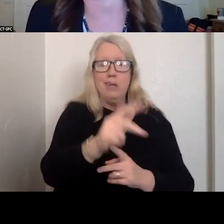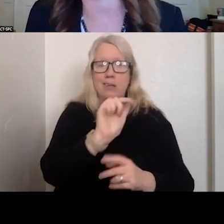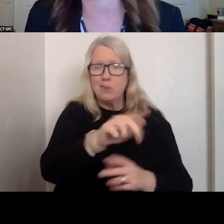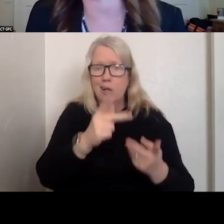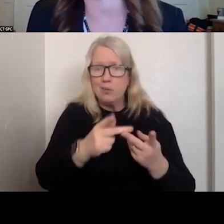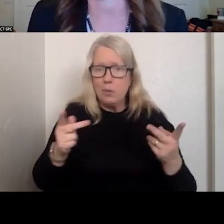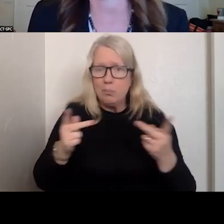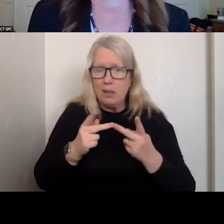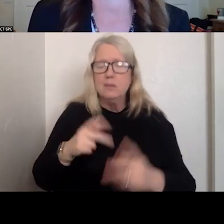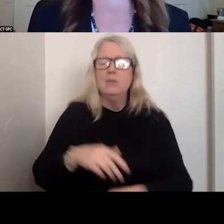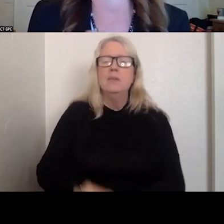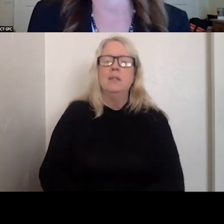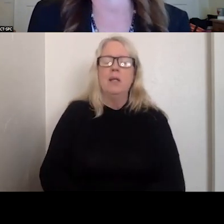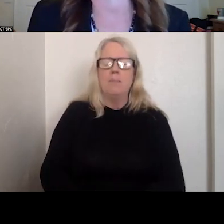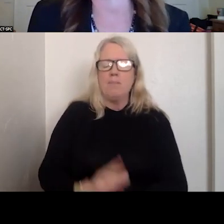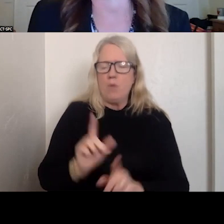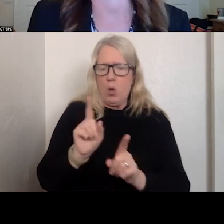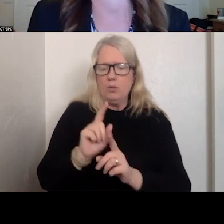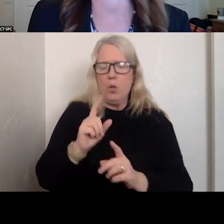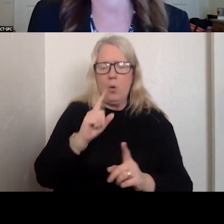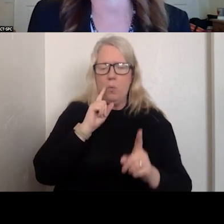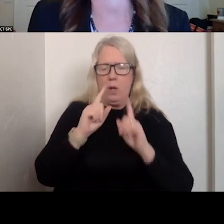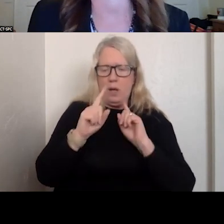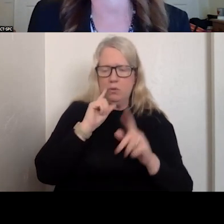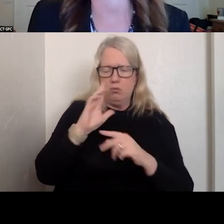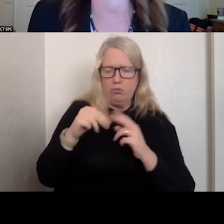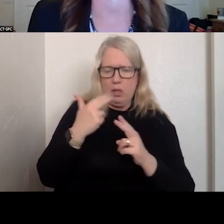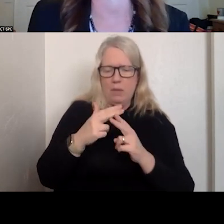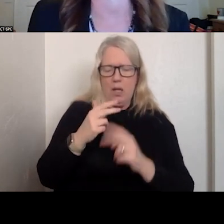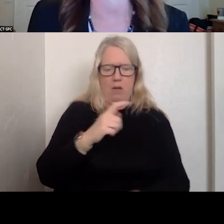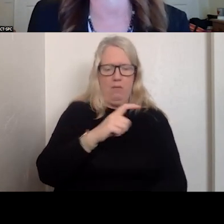ALSO, WHEN I WAS TALKING ABOUT LAW ENFORCEMENT WHEN YOU HAVE